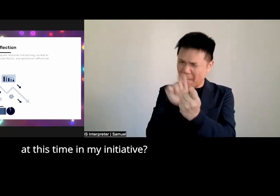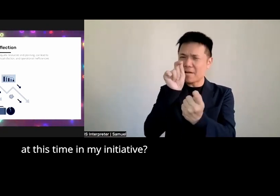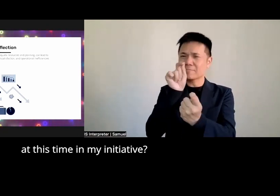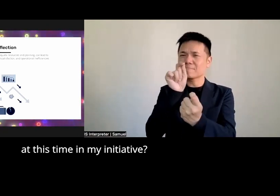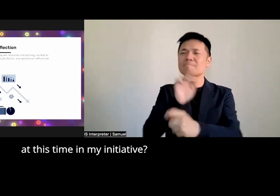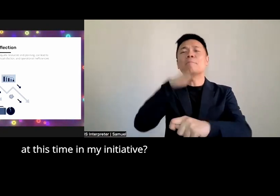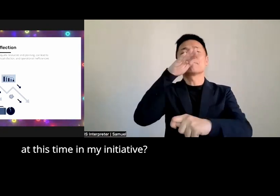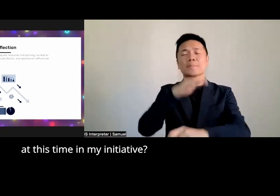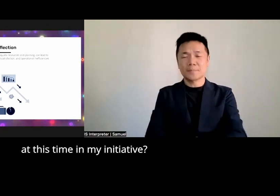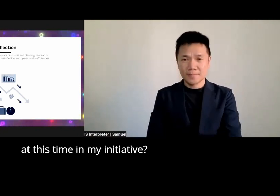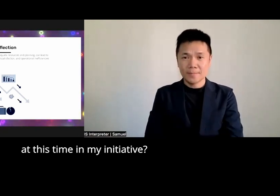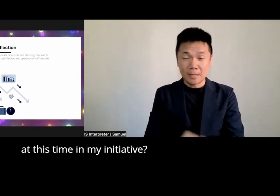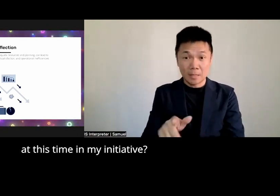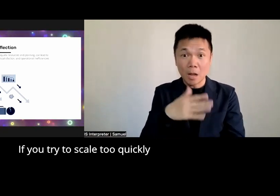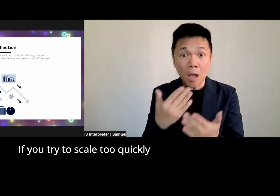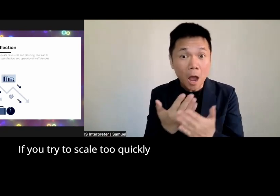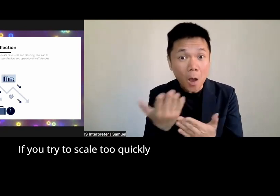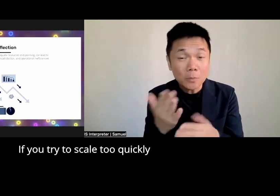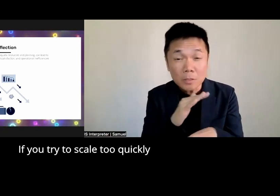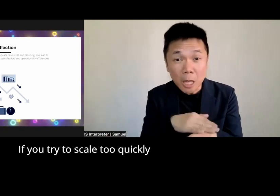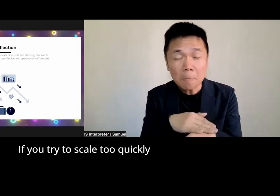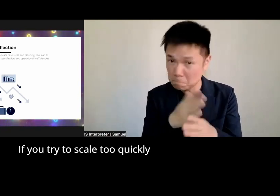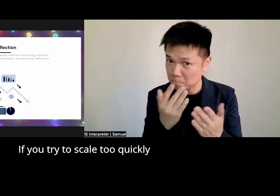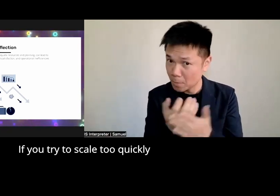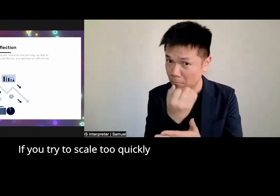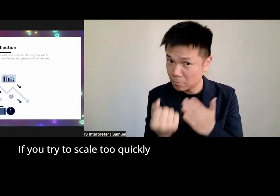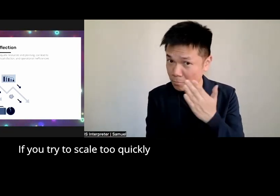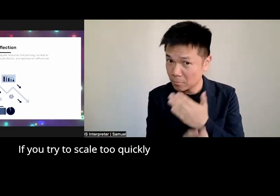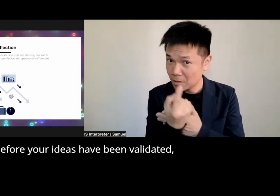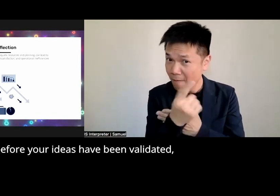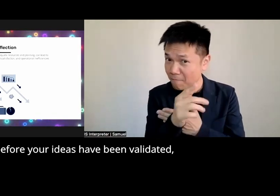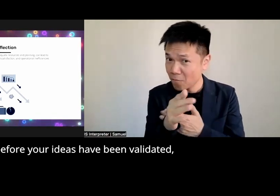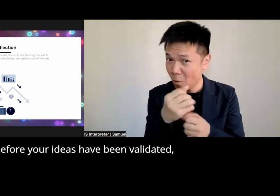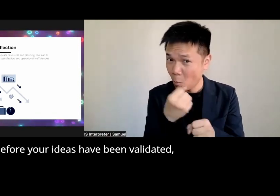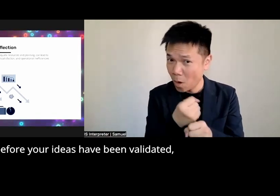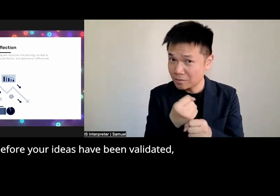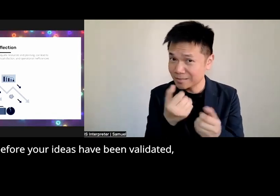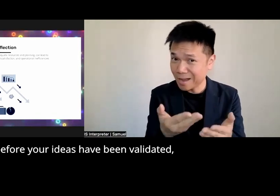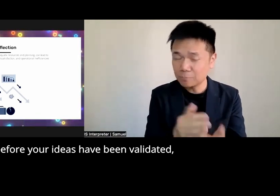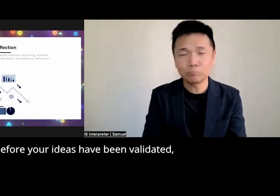is this the opportunity that's right for me at this time in my initiative if you try to scale